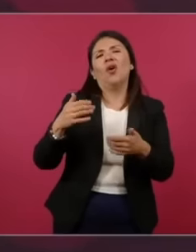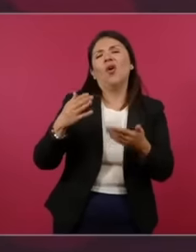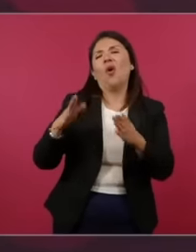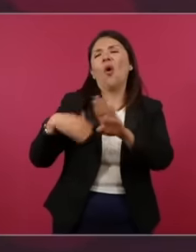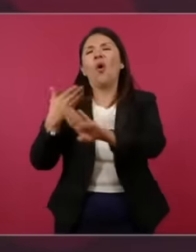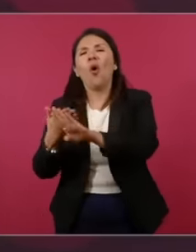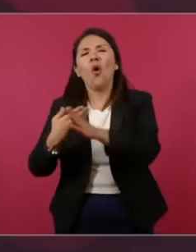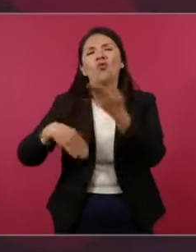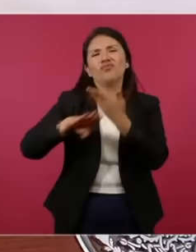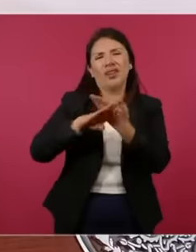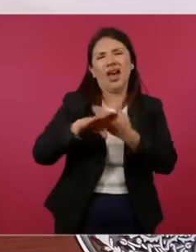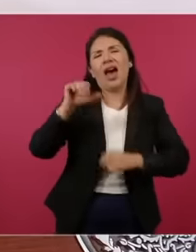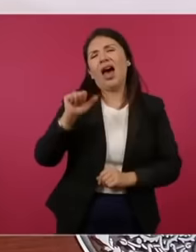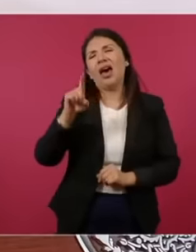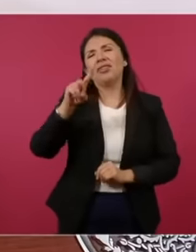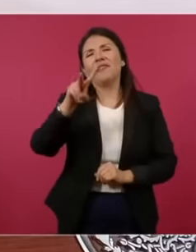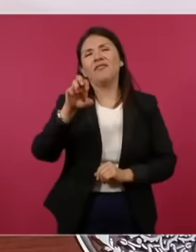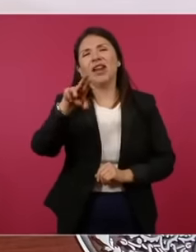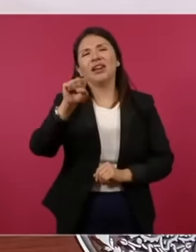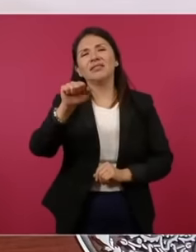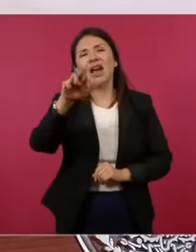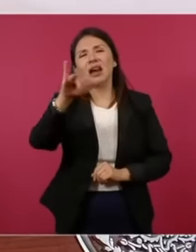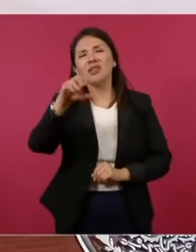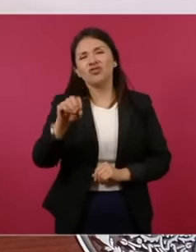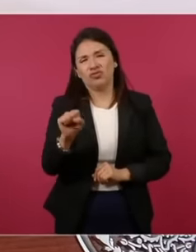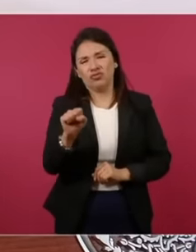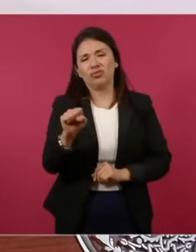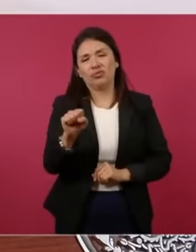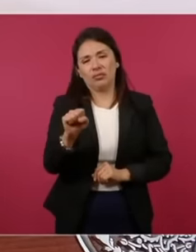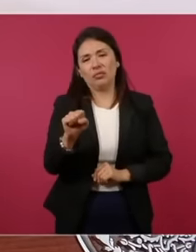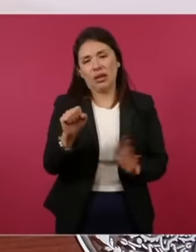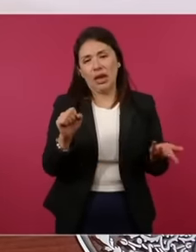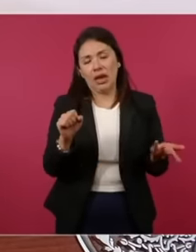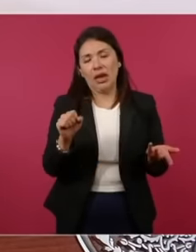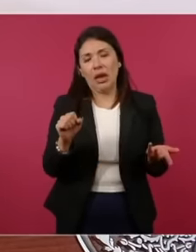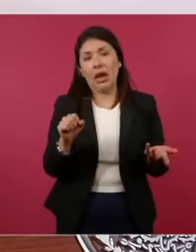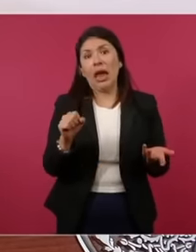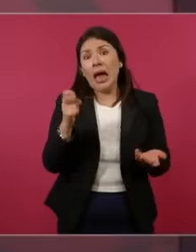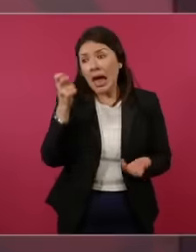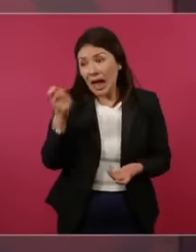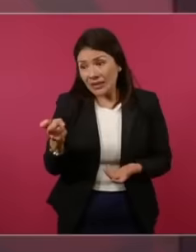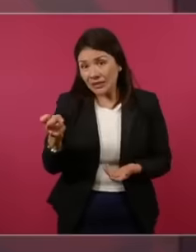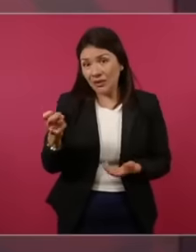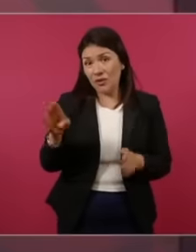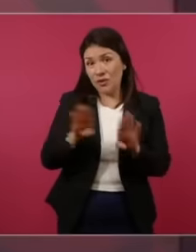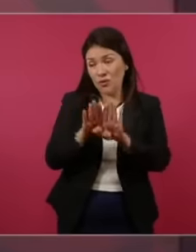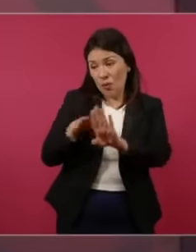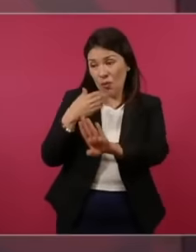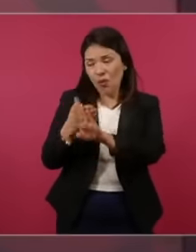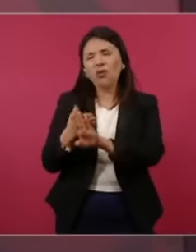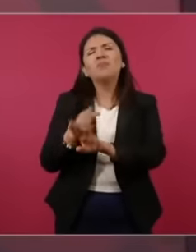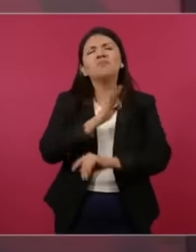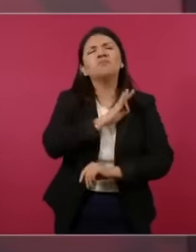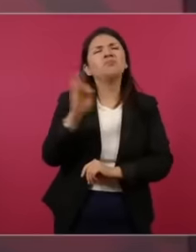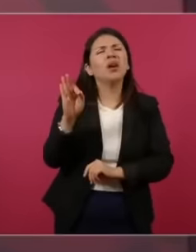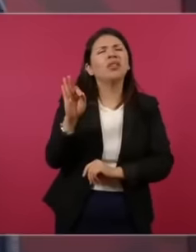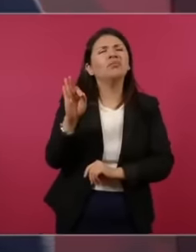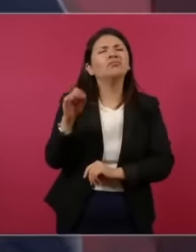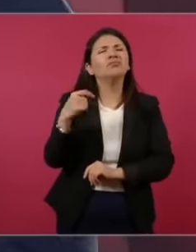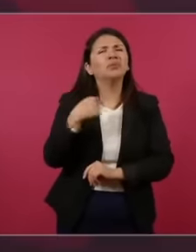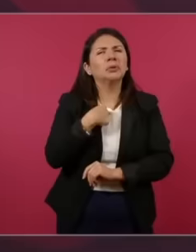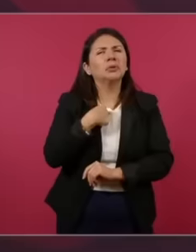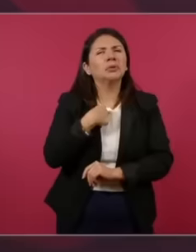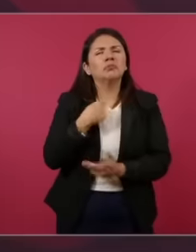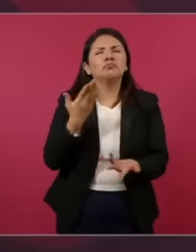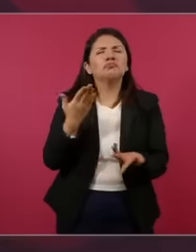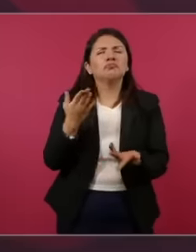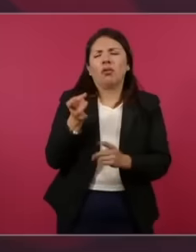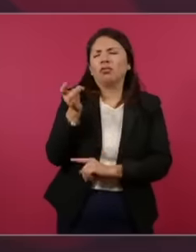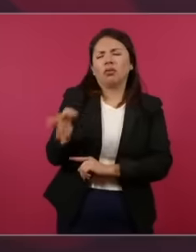adversaries to defeat not enemies to